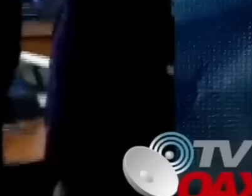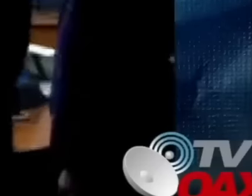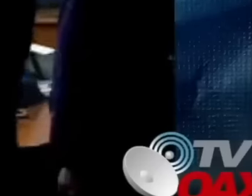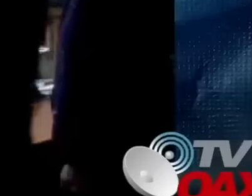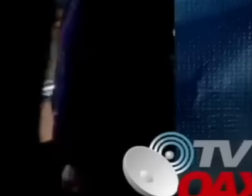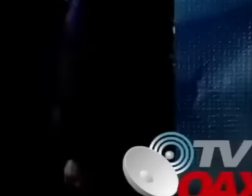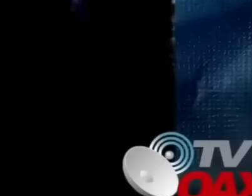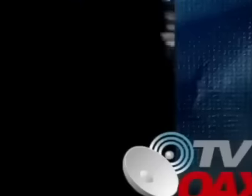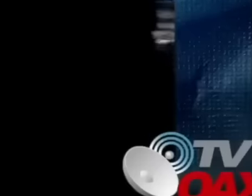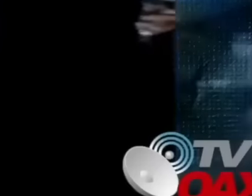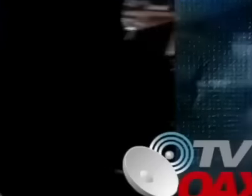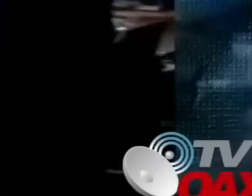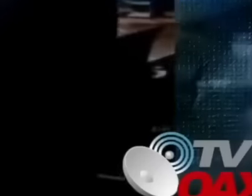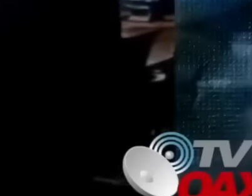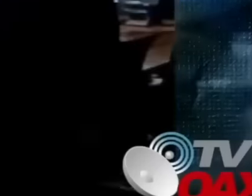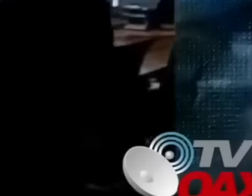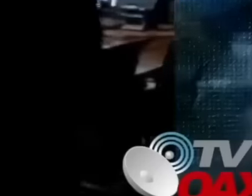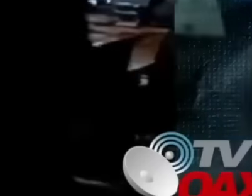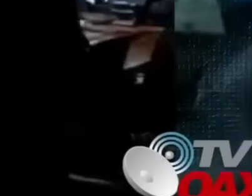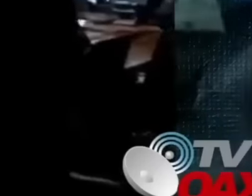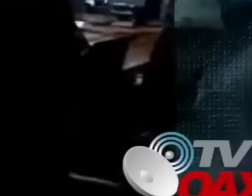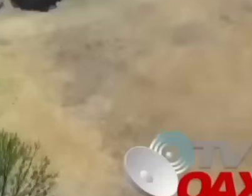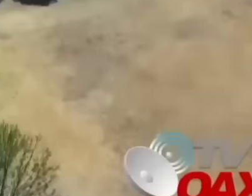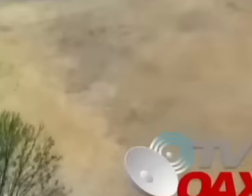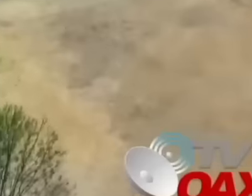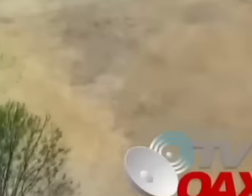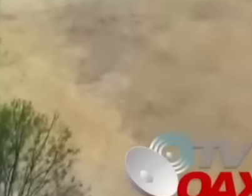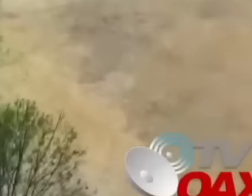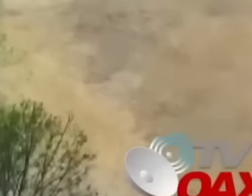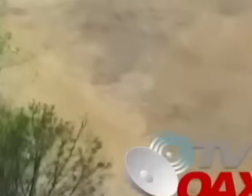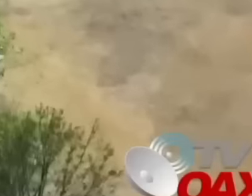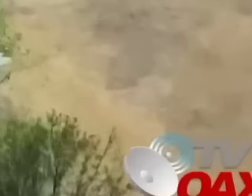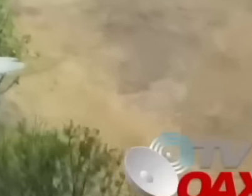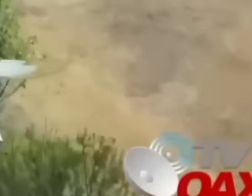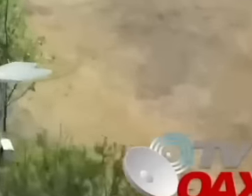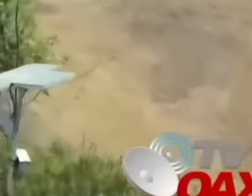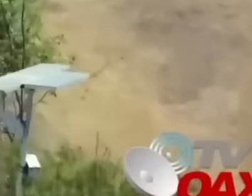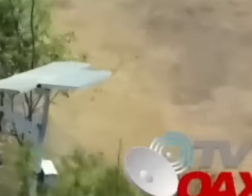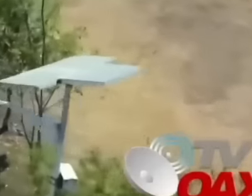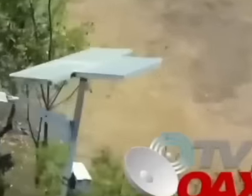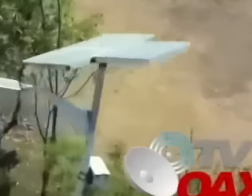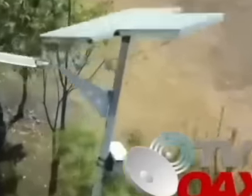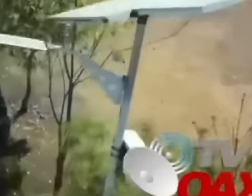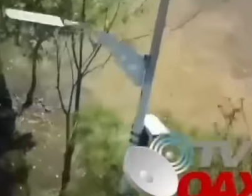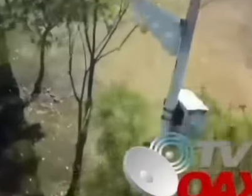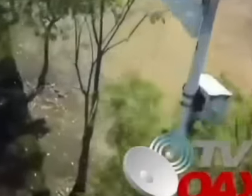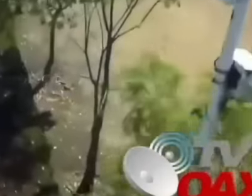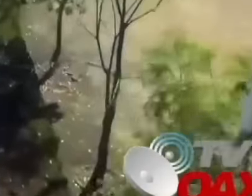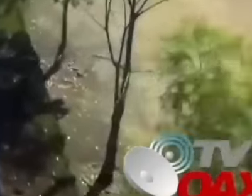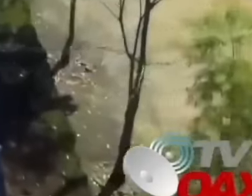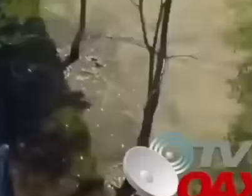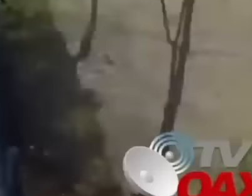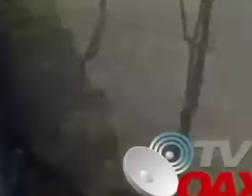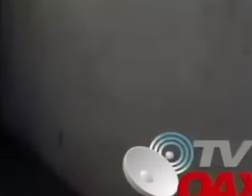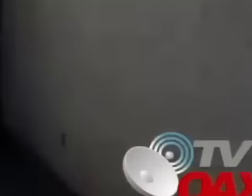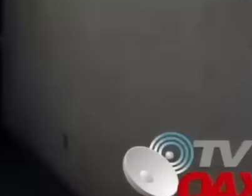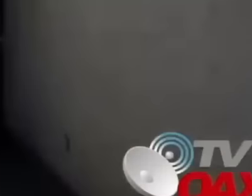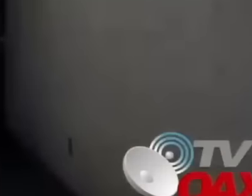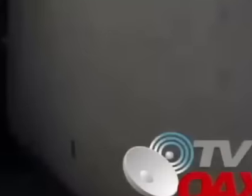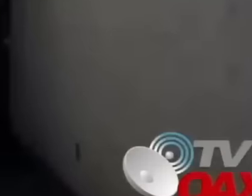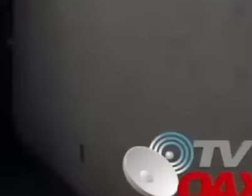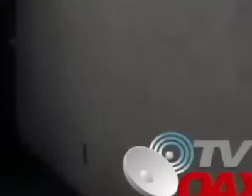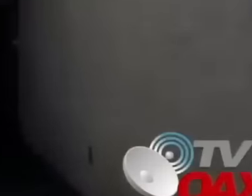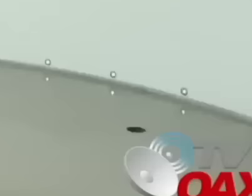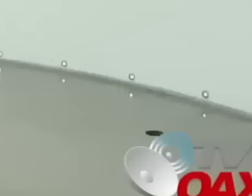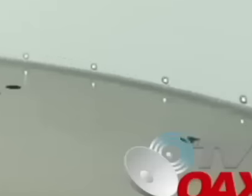24 hours a day and connected with García Luna's office and the different levels of the place.